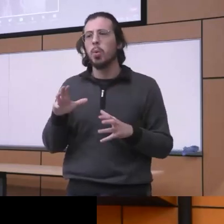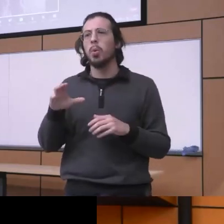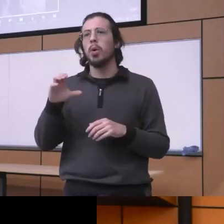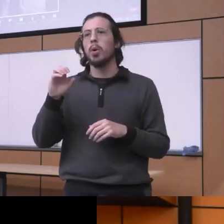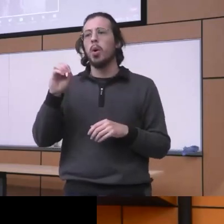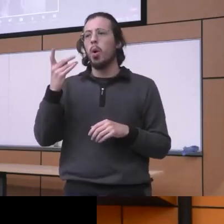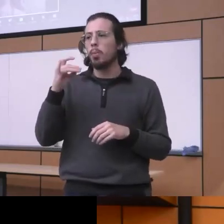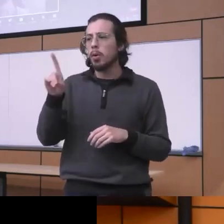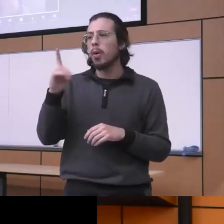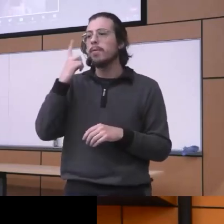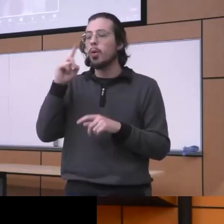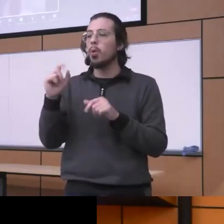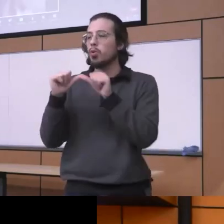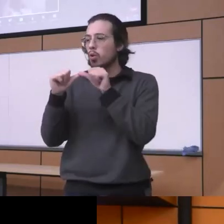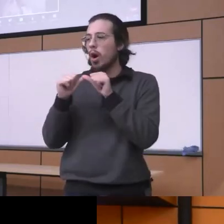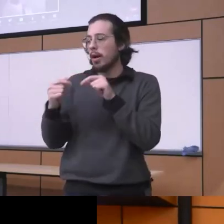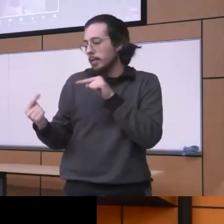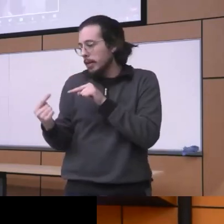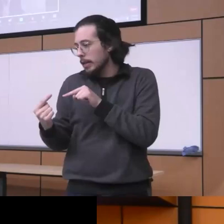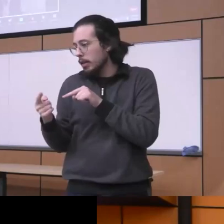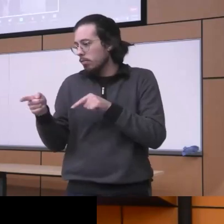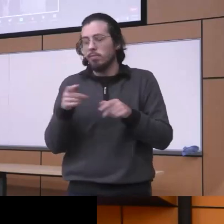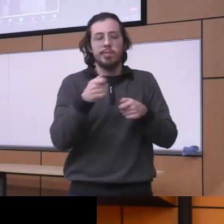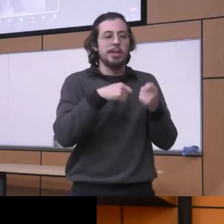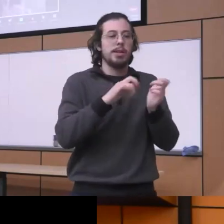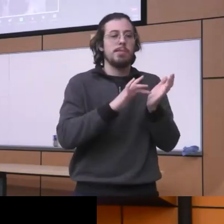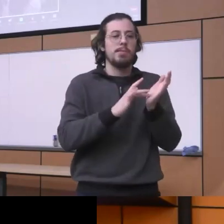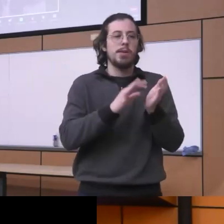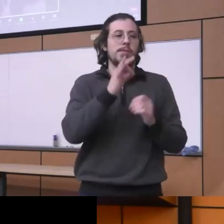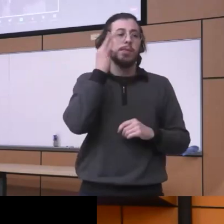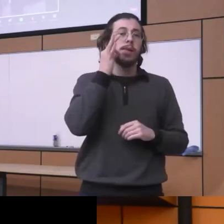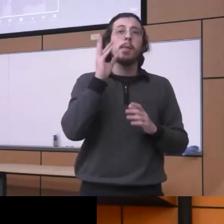pain but the problem is how it fueled one of the racial inequities is that a lot of for example